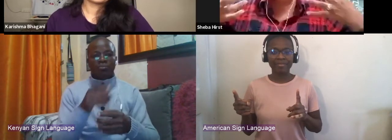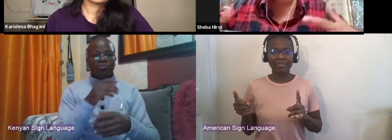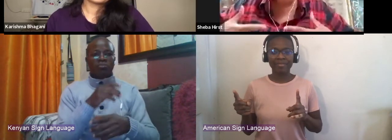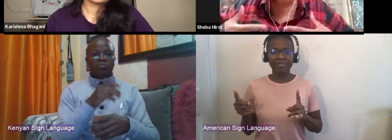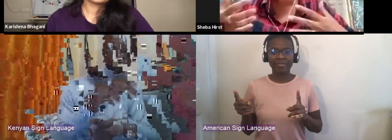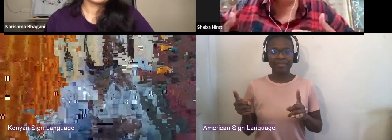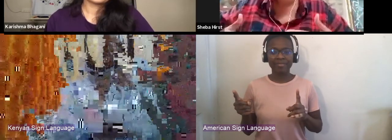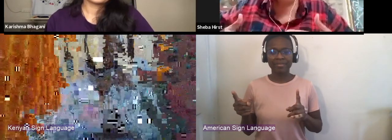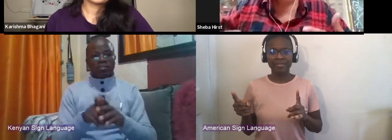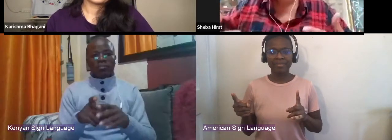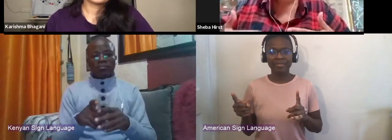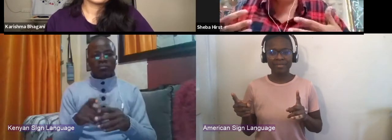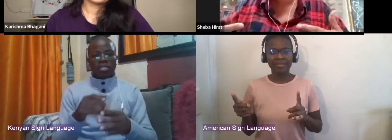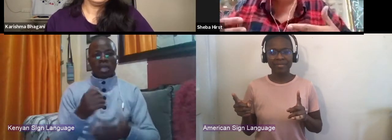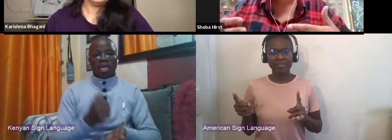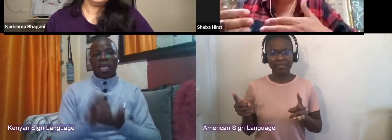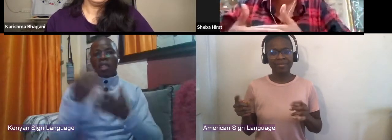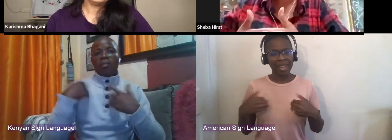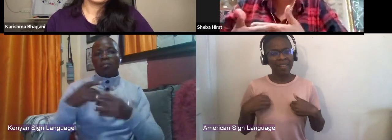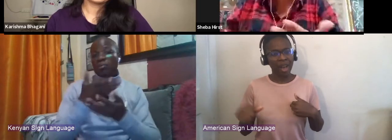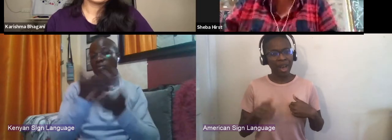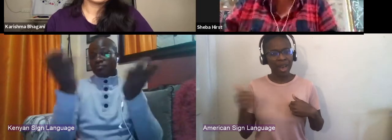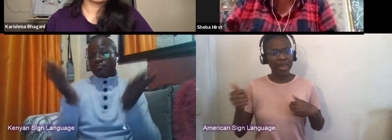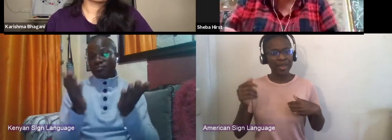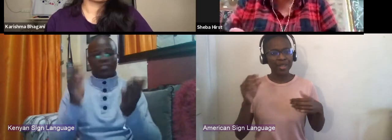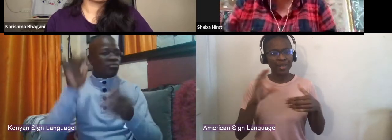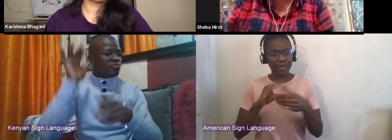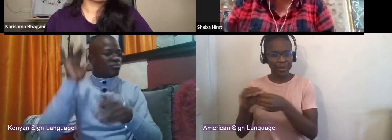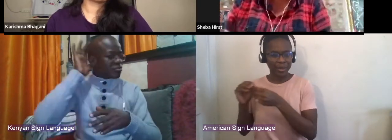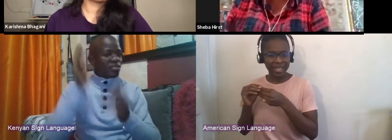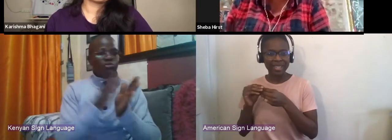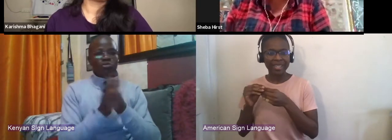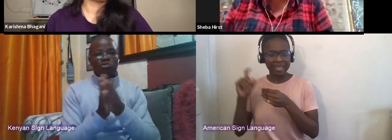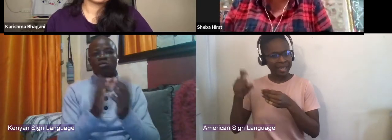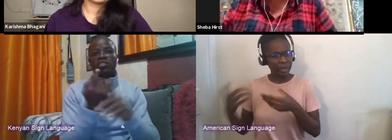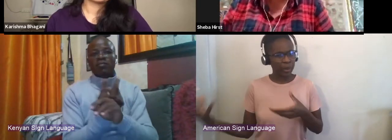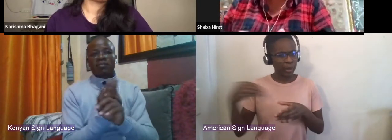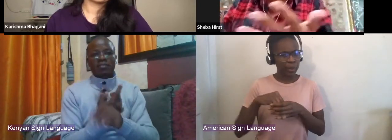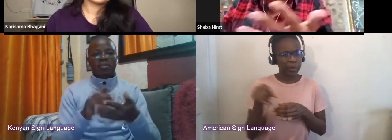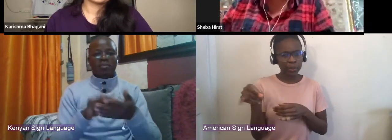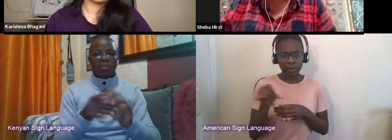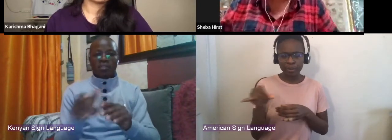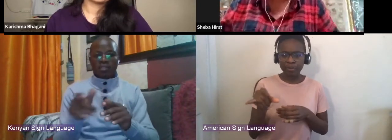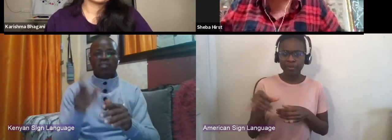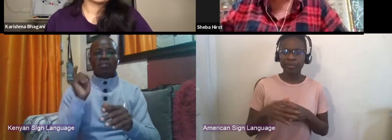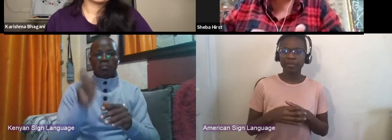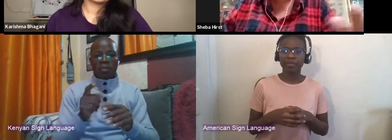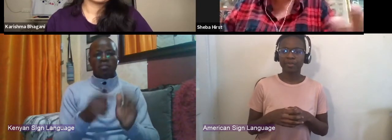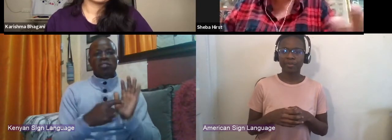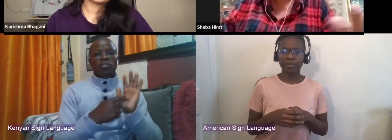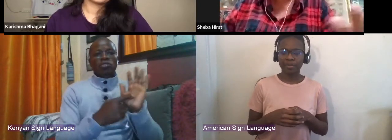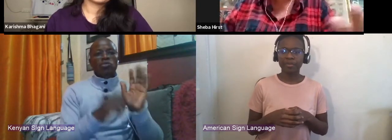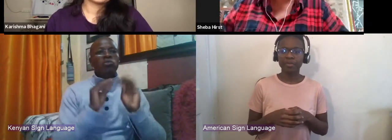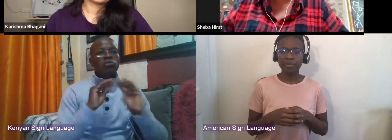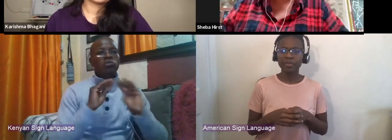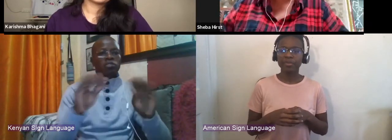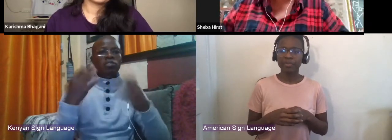many other stories that need to be, they should be reinforcing something that is also speaking directly to an audience and creating a space